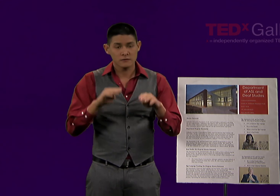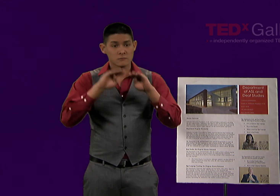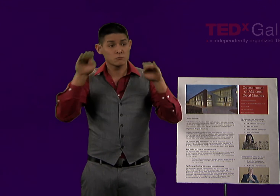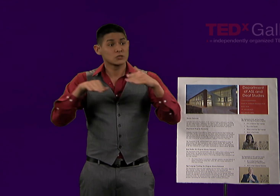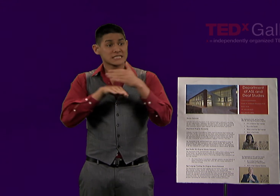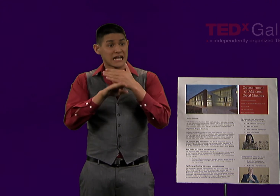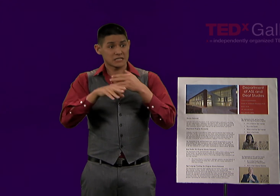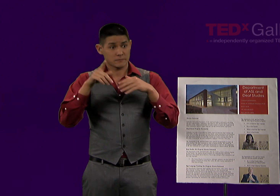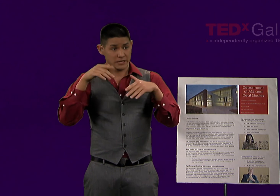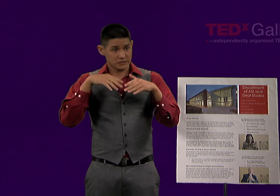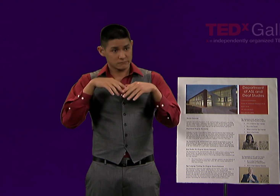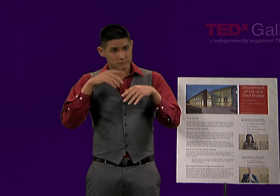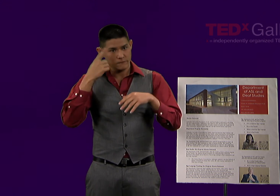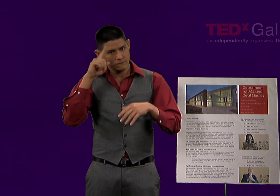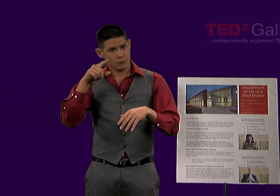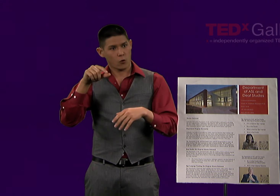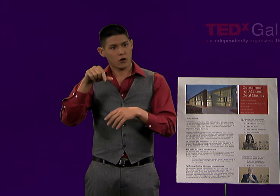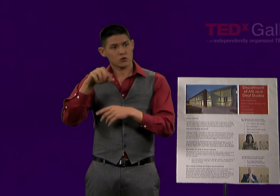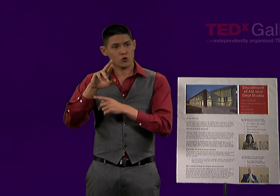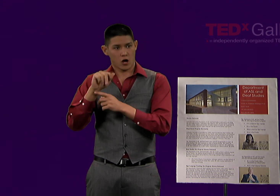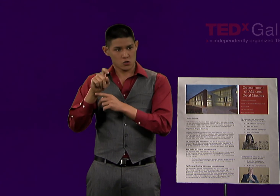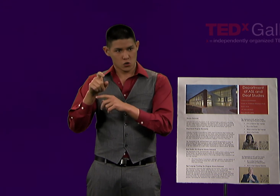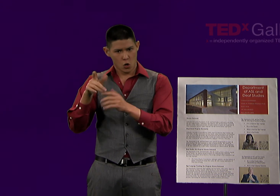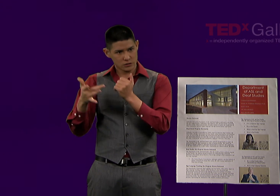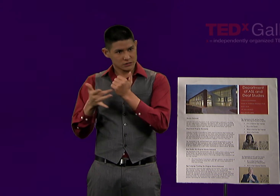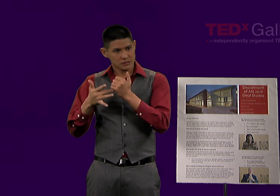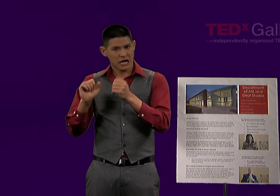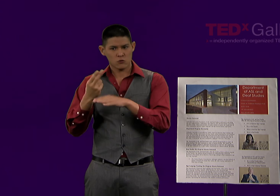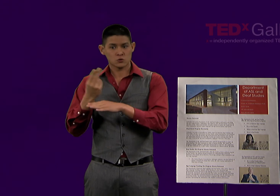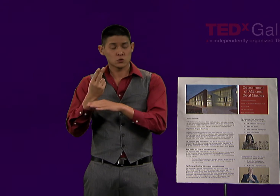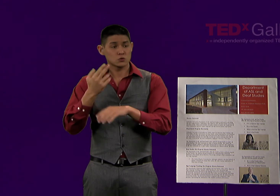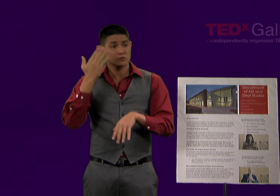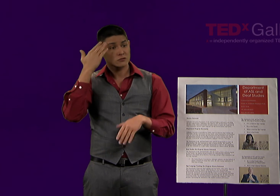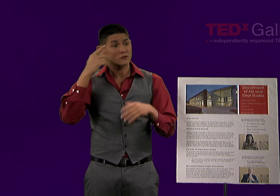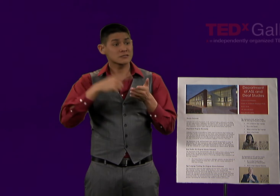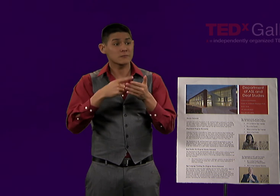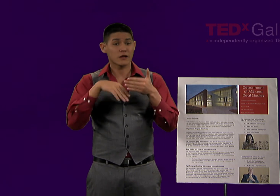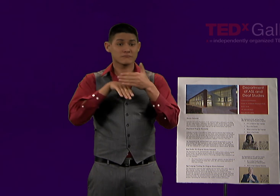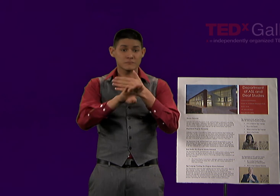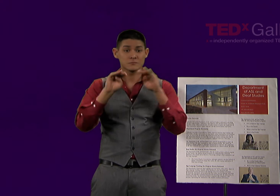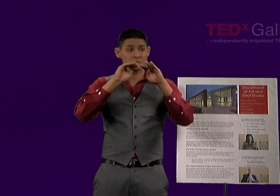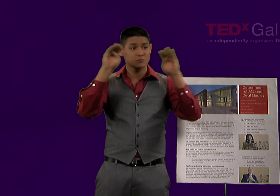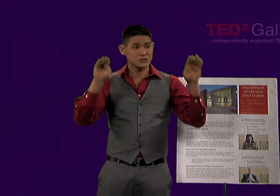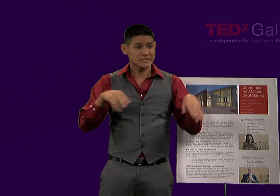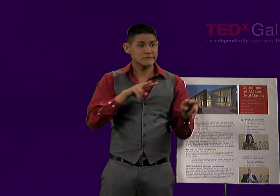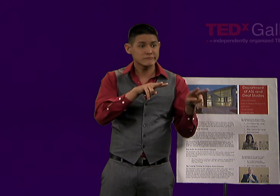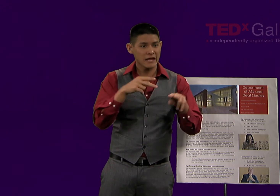In fact, there's one person who is working on their master's thesis and looking at museum visitors